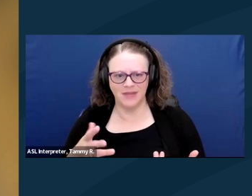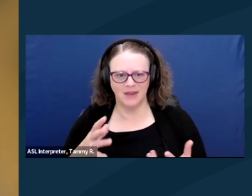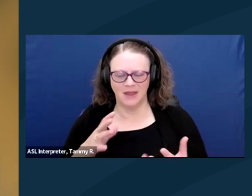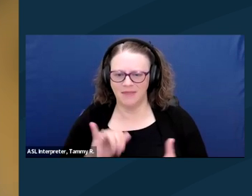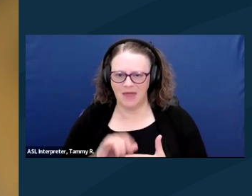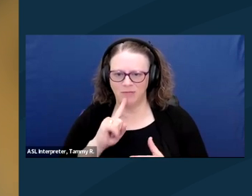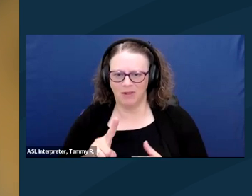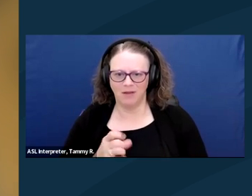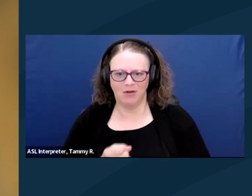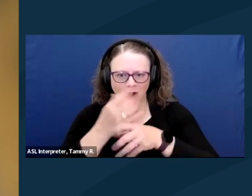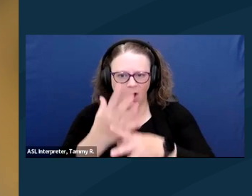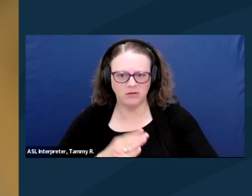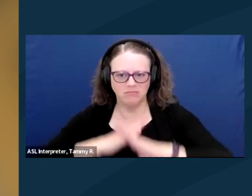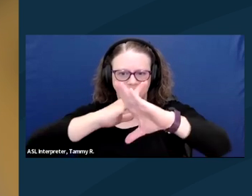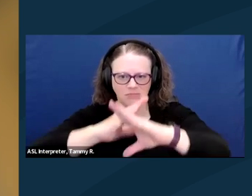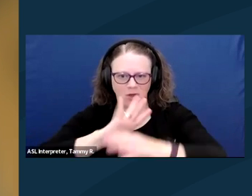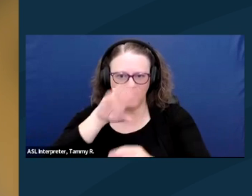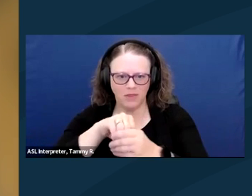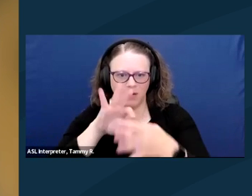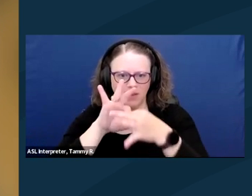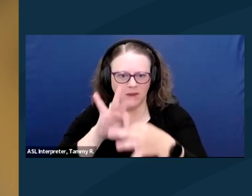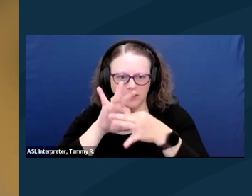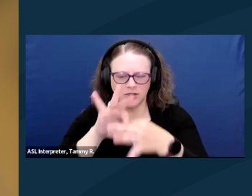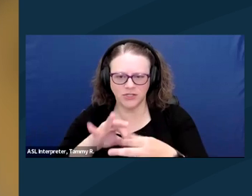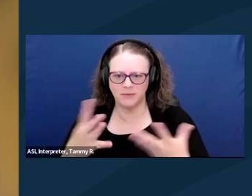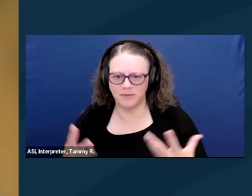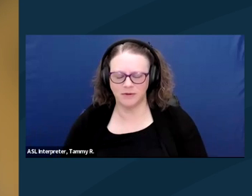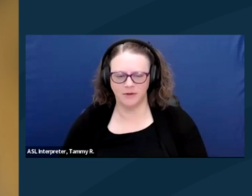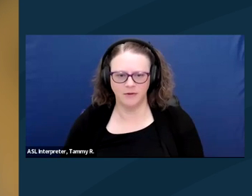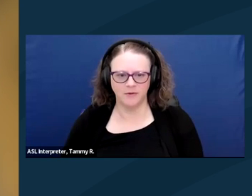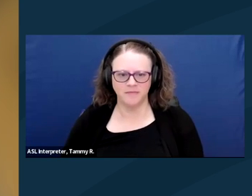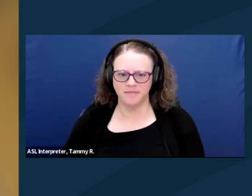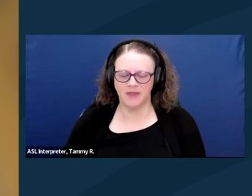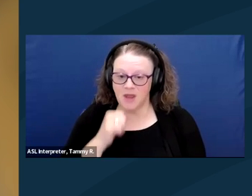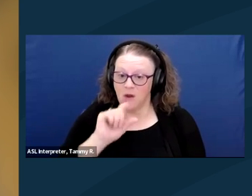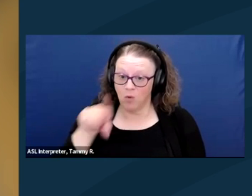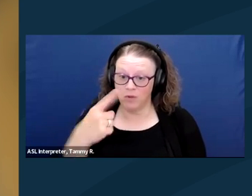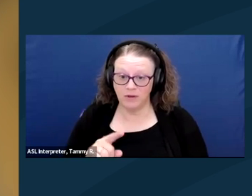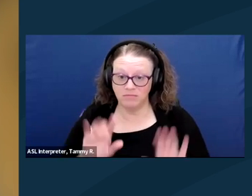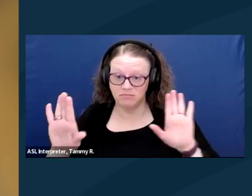and dent into the relationship. And not only the relationship, but just the overall mental health